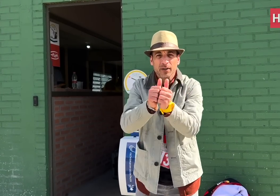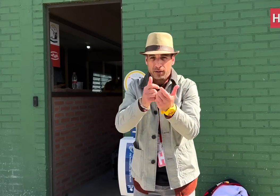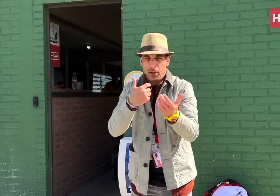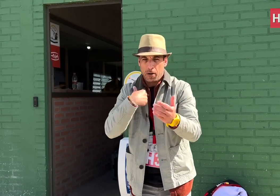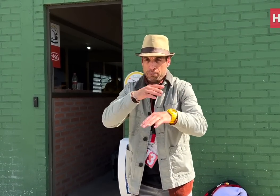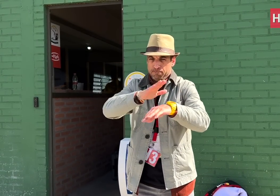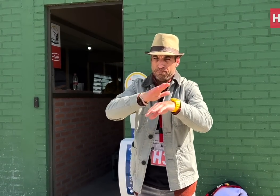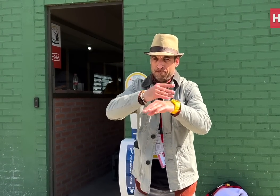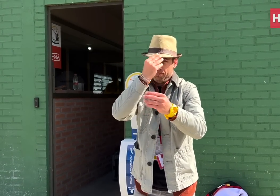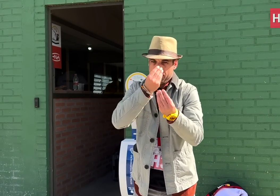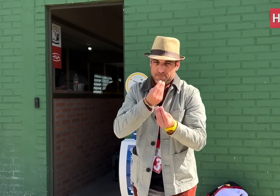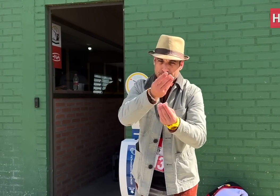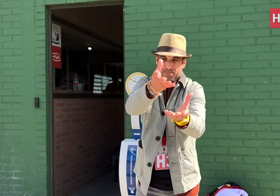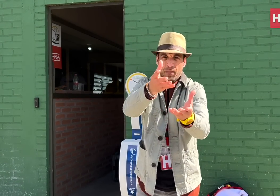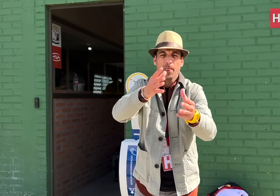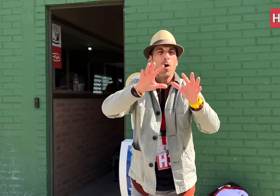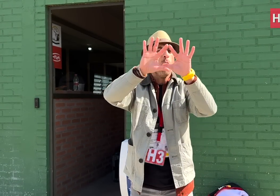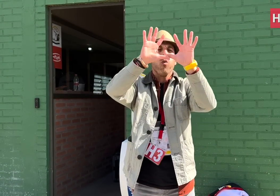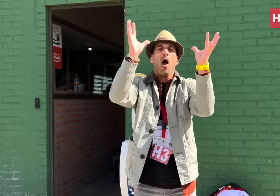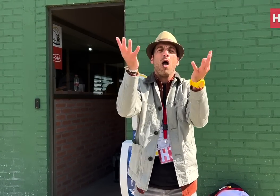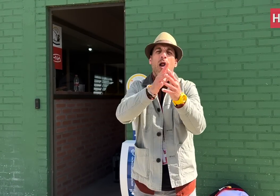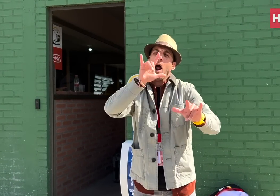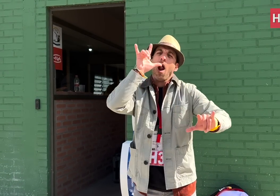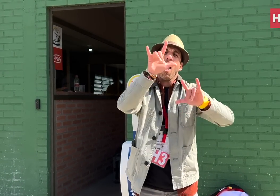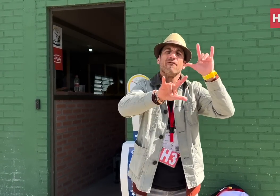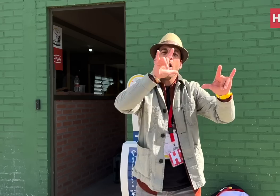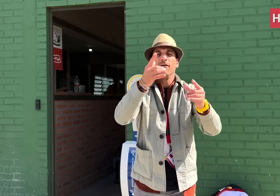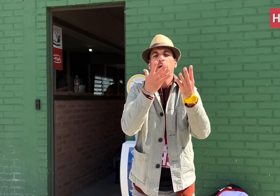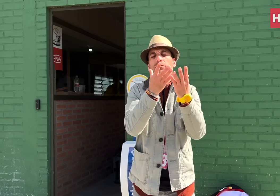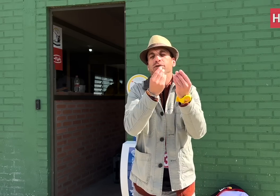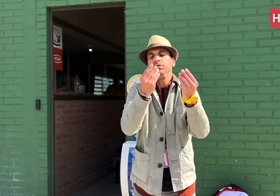You know how the Summer Deaflympics’ well known